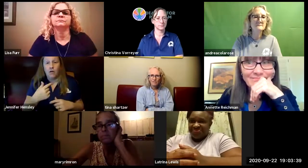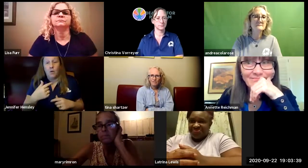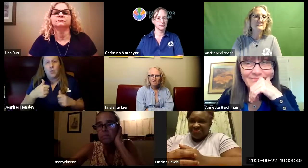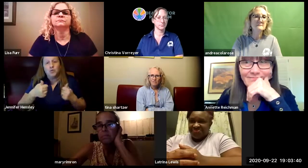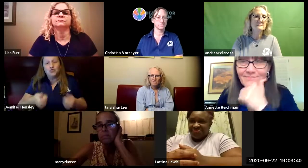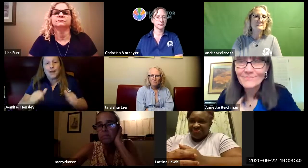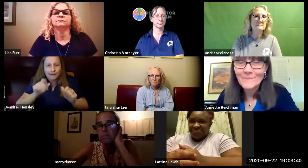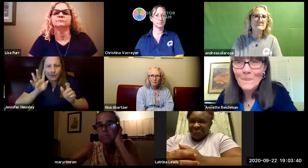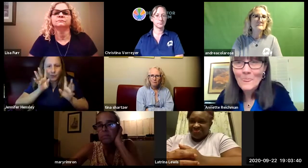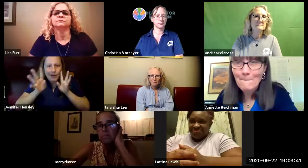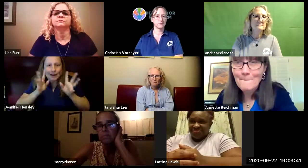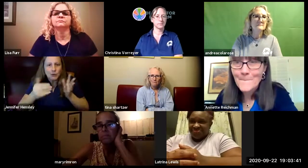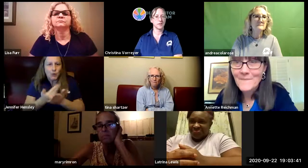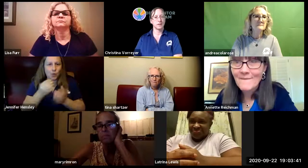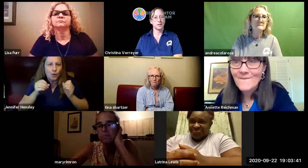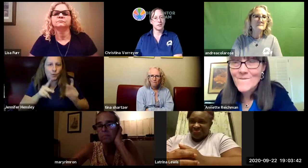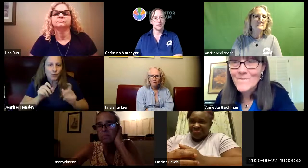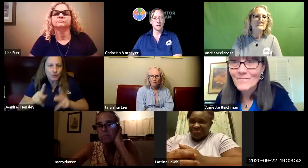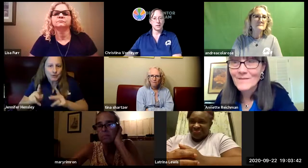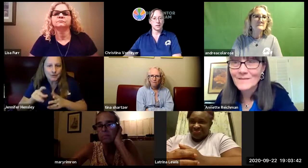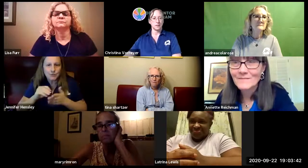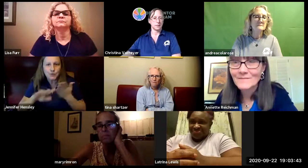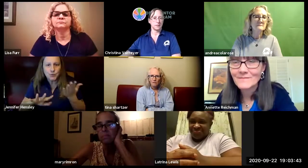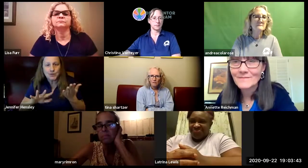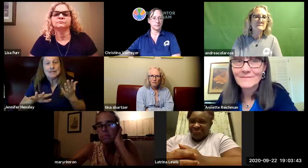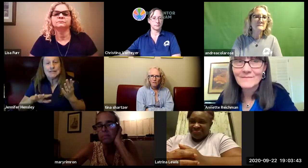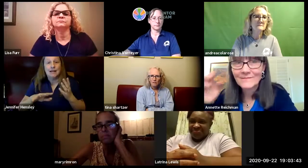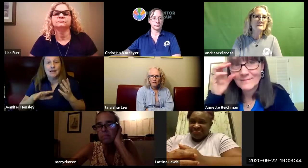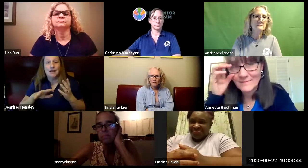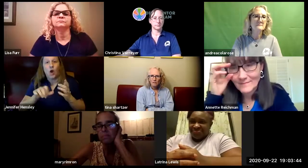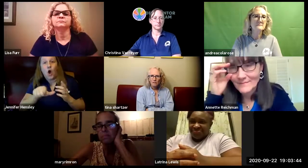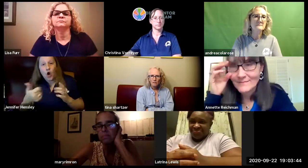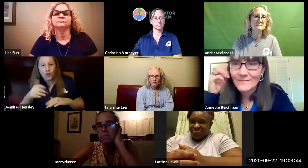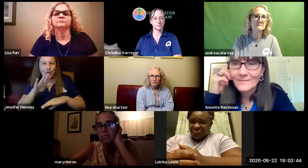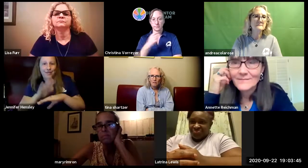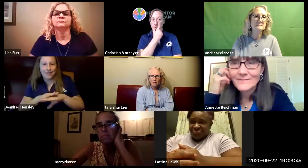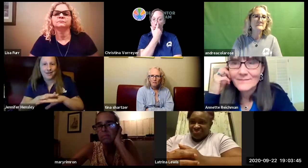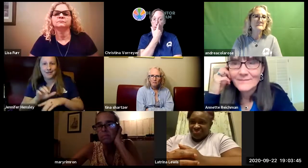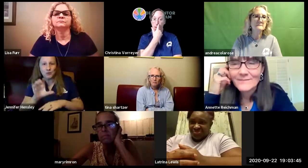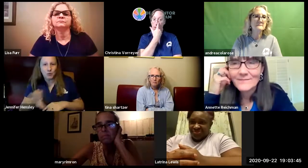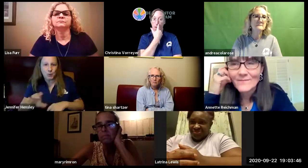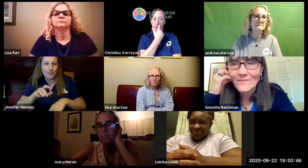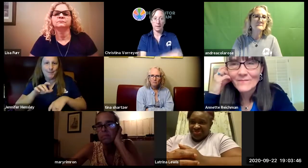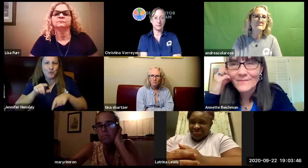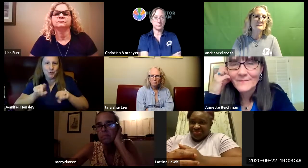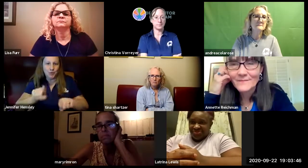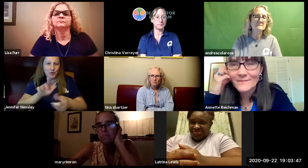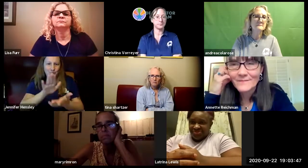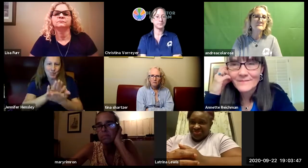example we're trying to create new opportunities